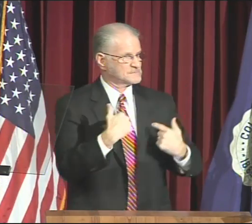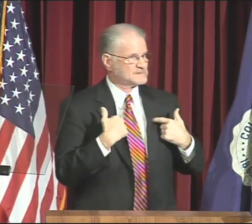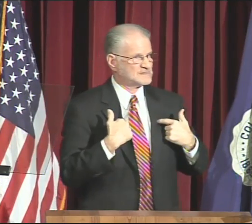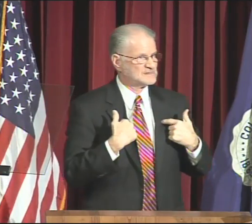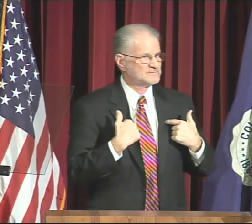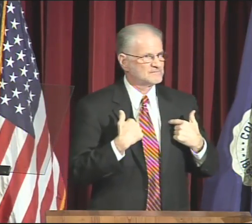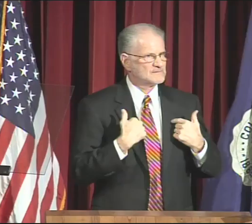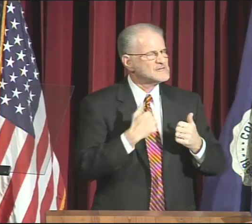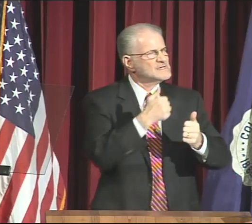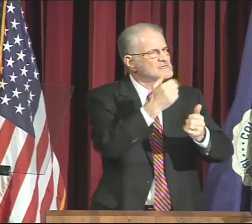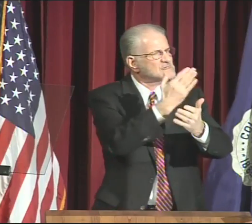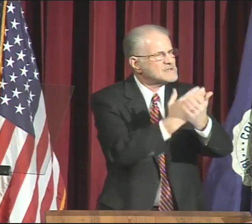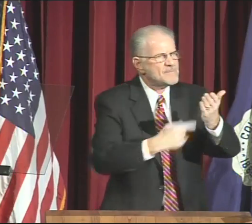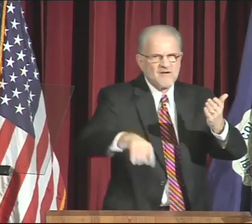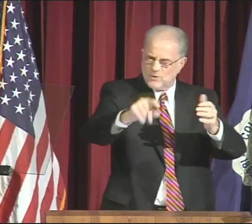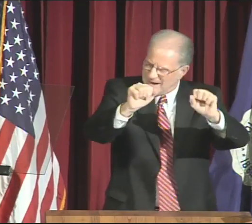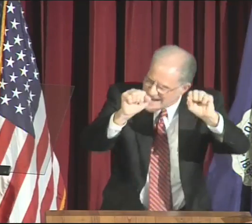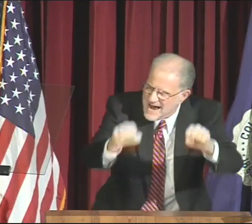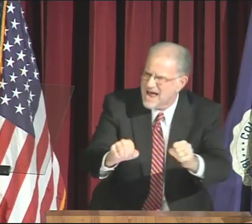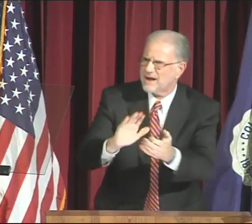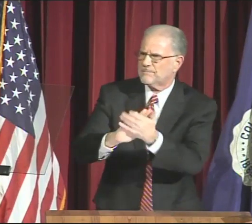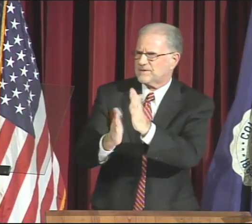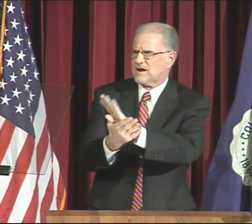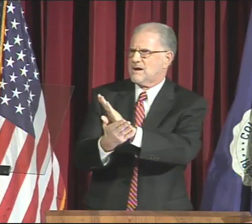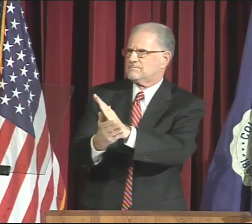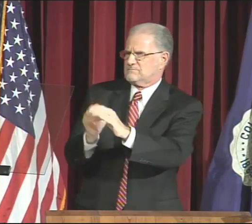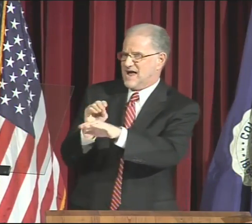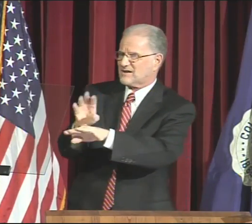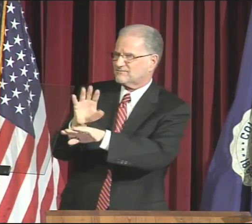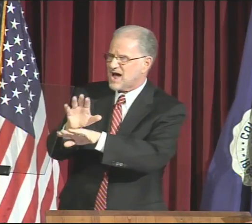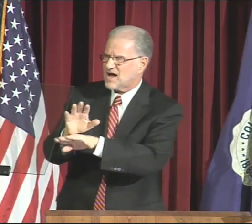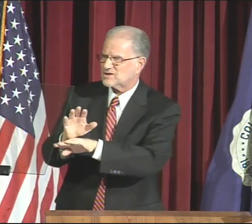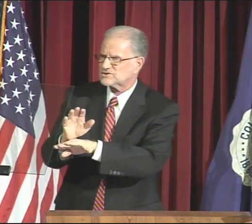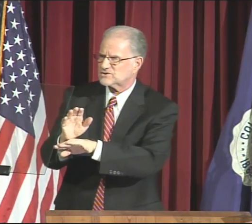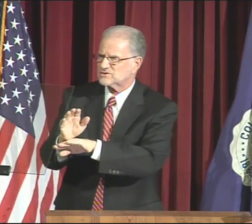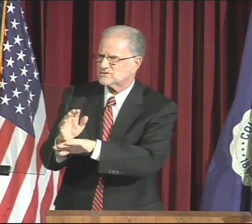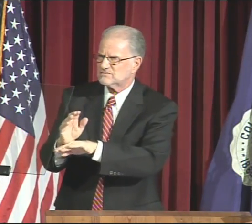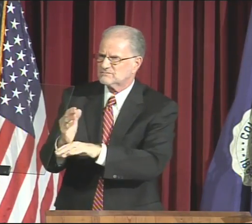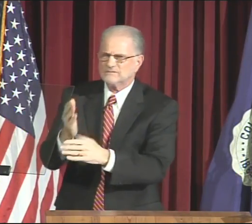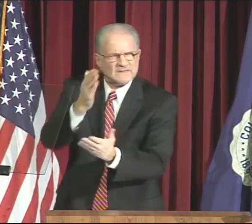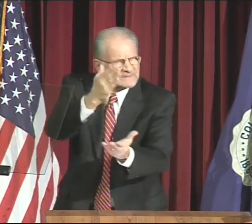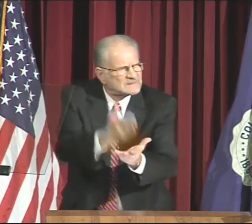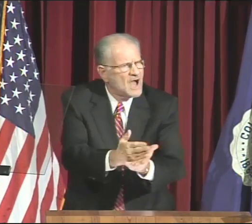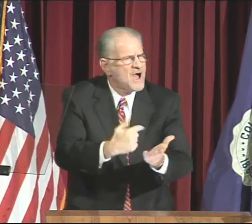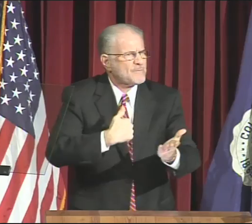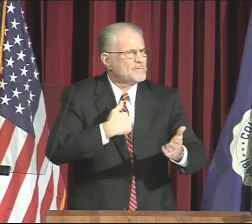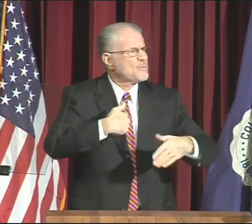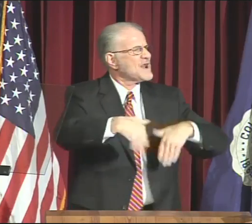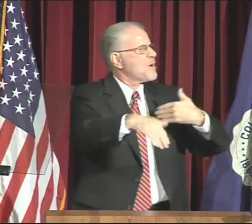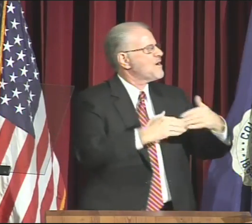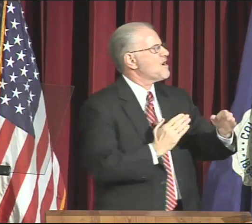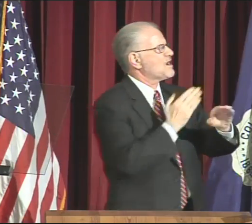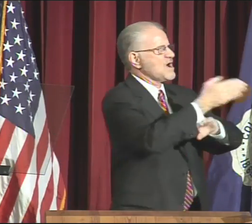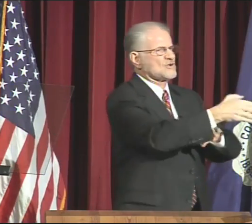your views reach me. Each of you can become an advisor.